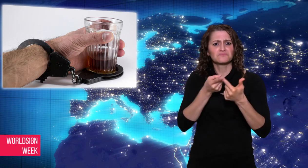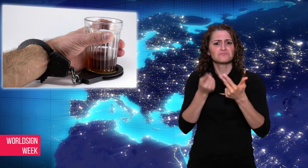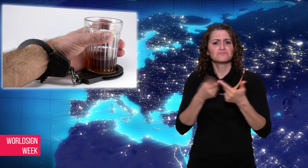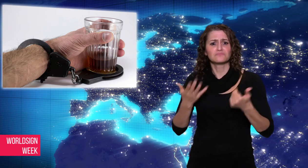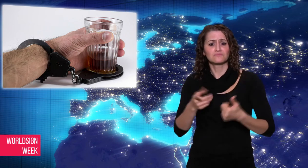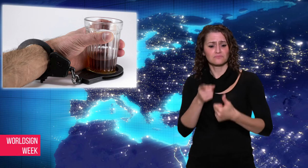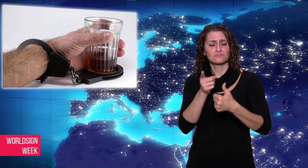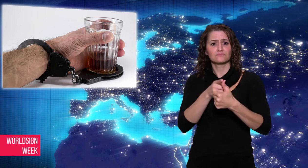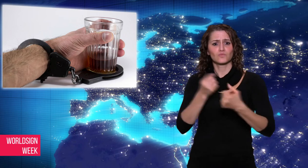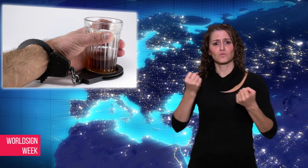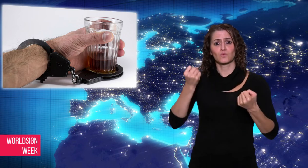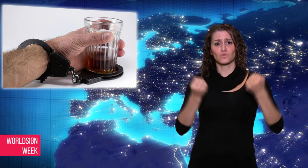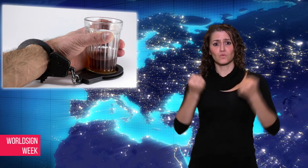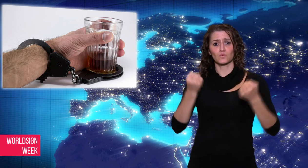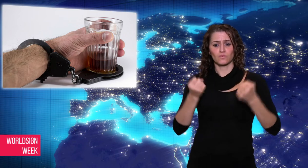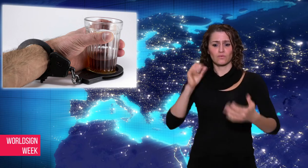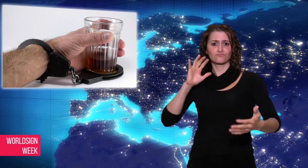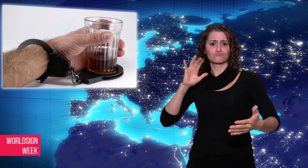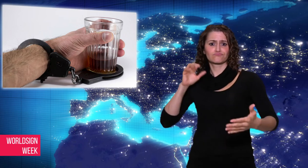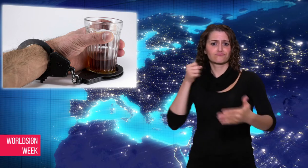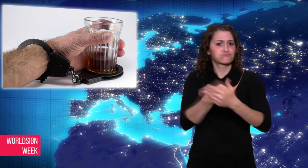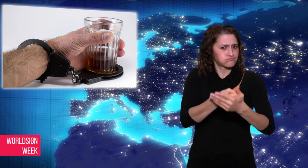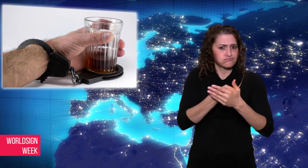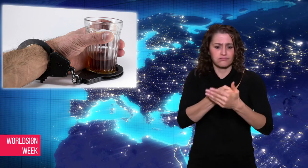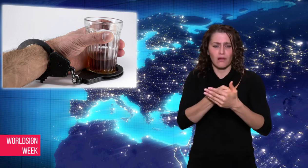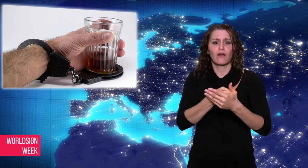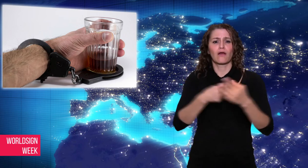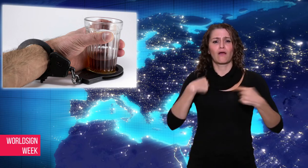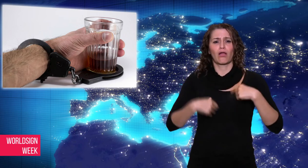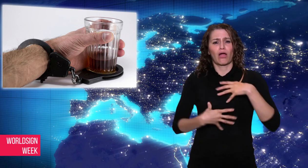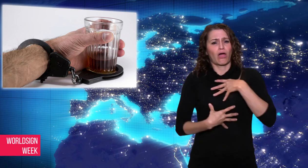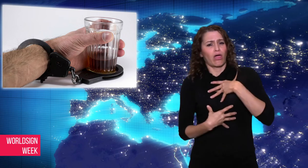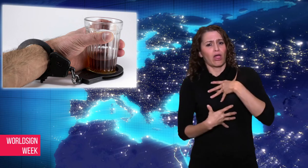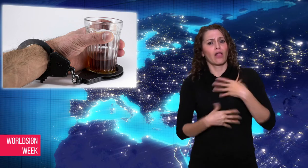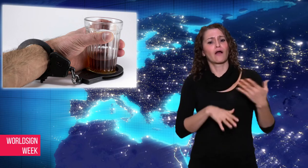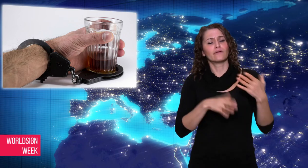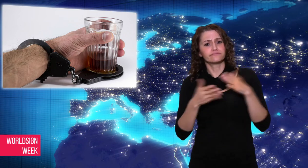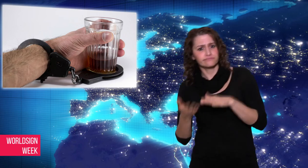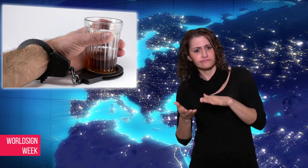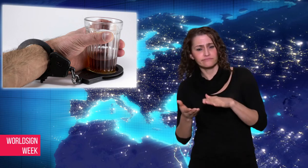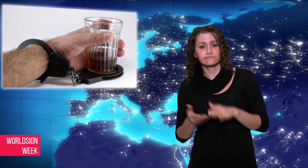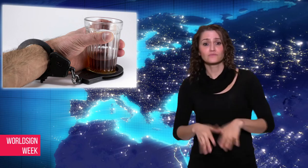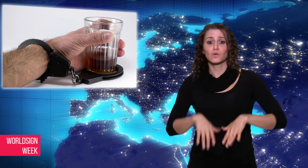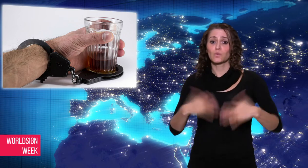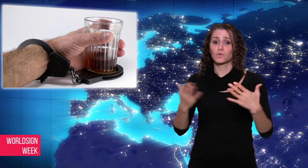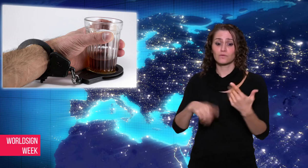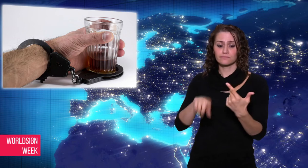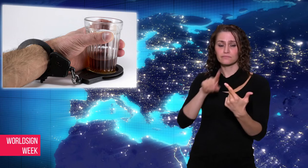were from injuries incurred in